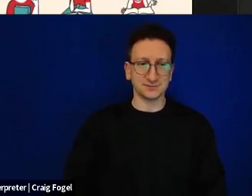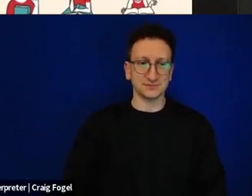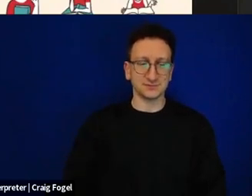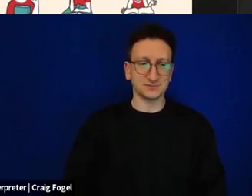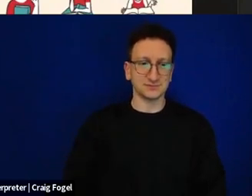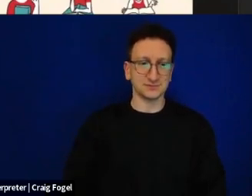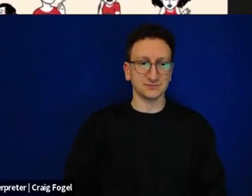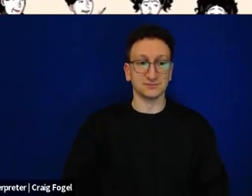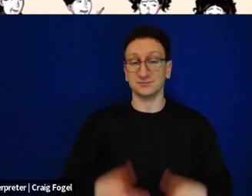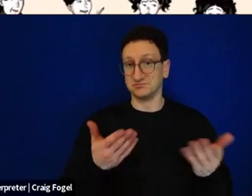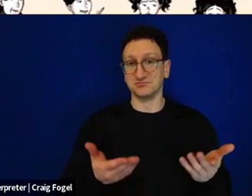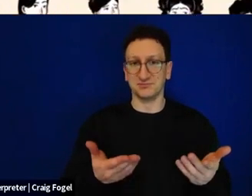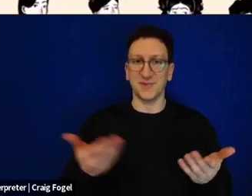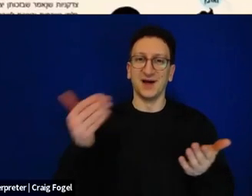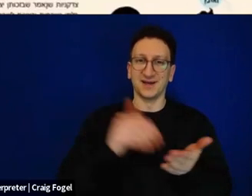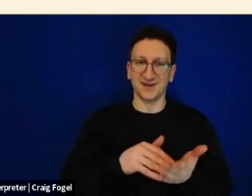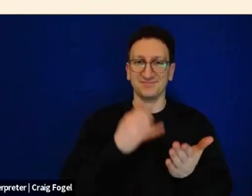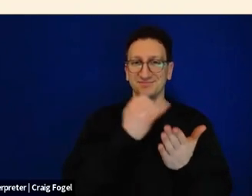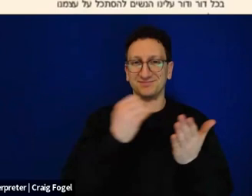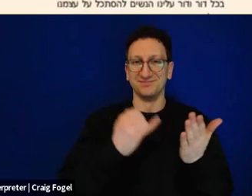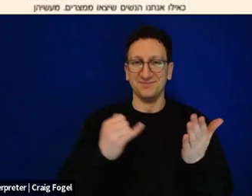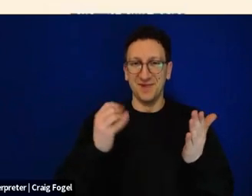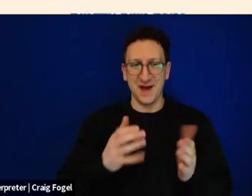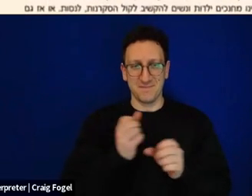And here again Michel Kishka drew contemporary arba banot